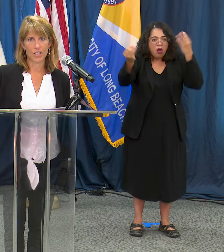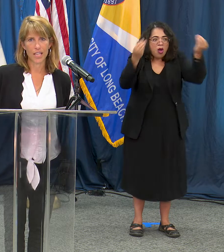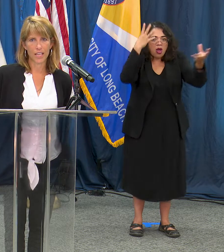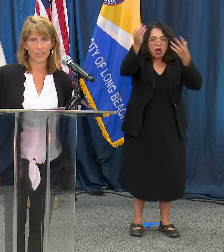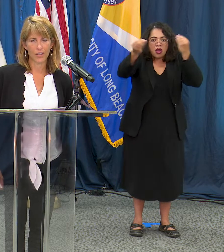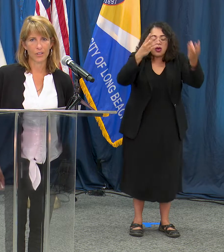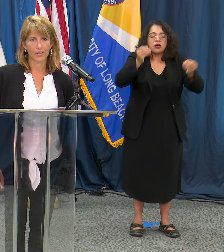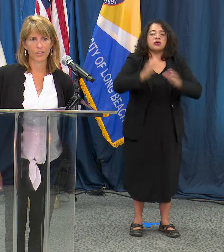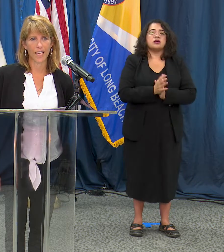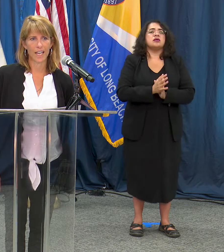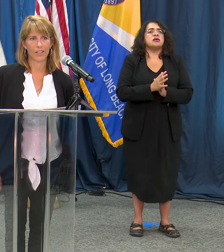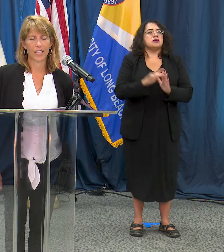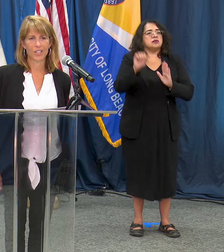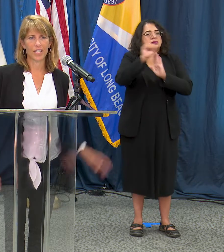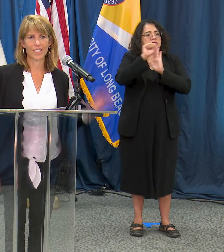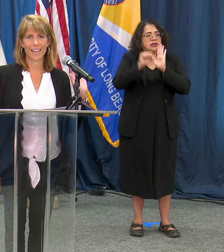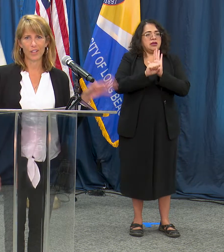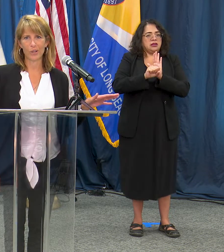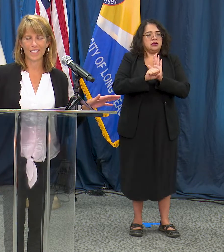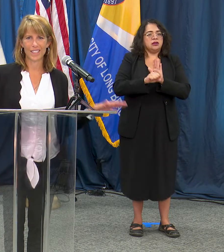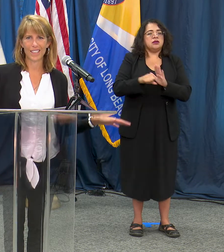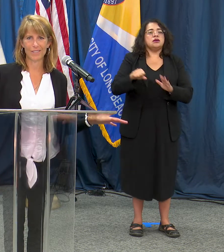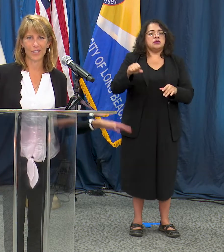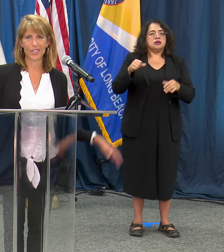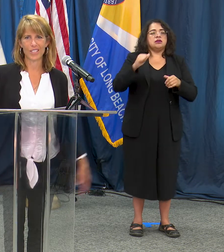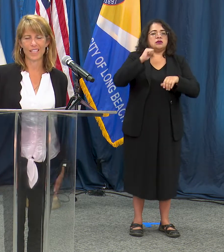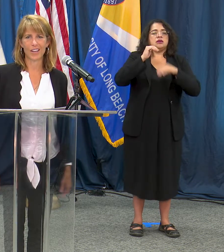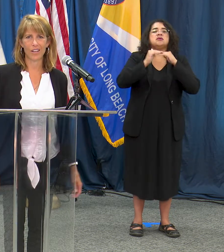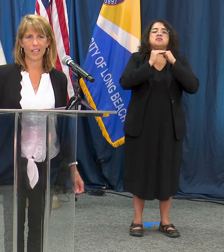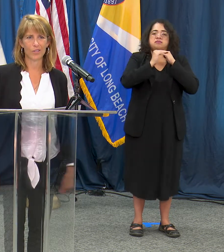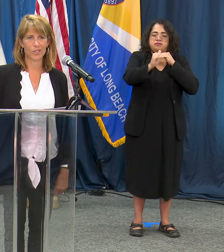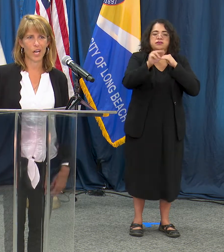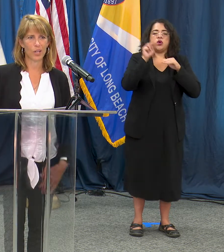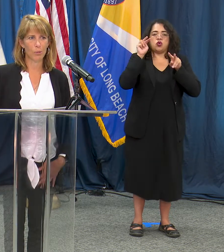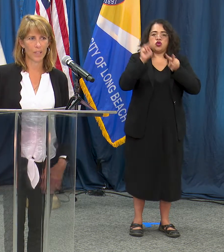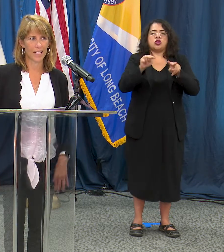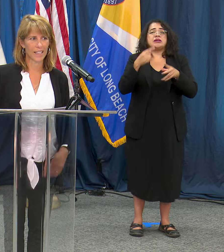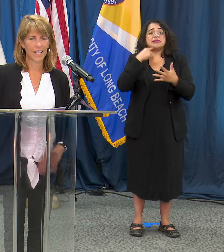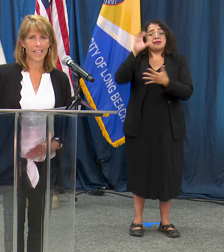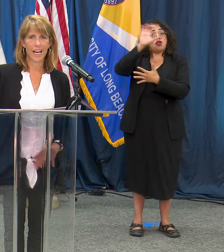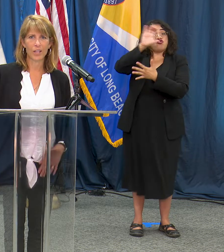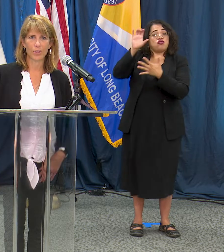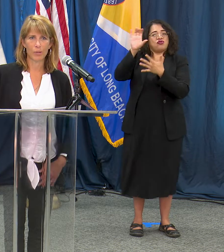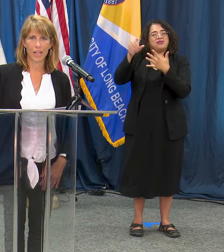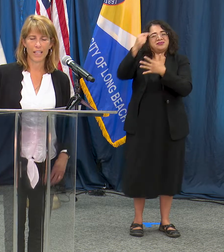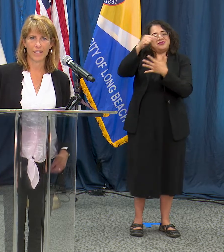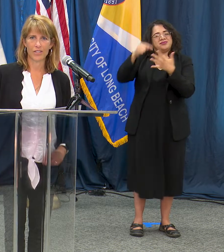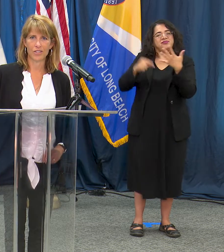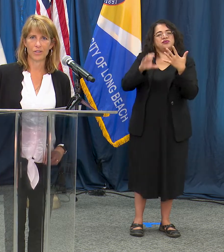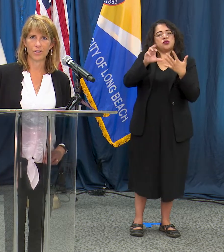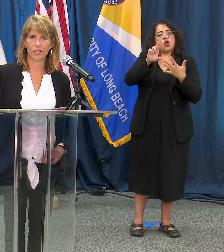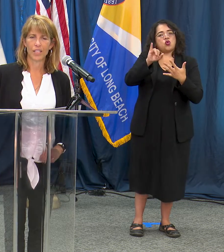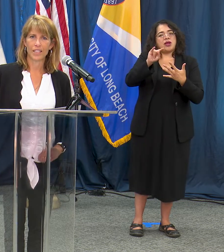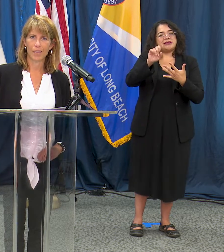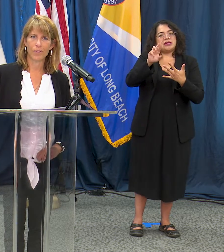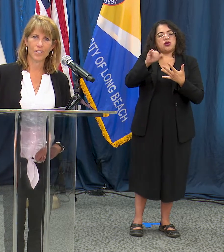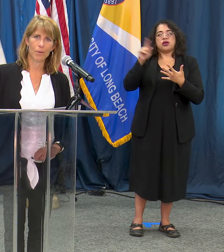state has also set out the criteria at first that said - okay you can start reopening - now they're really paying attention to some of the same